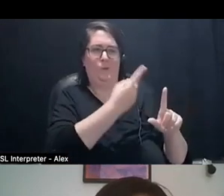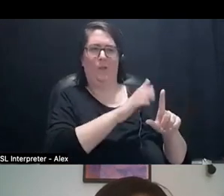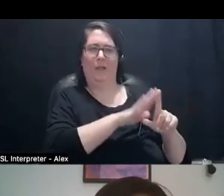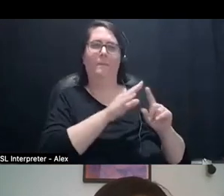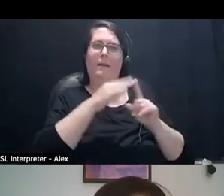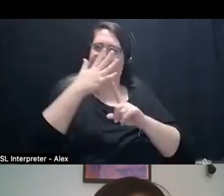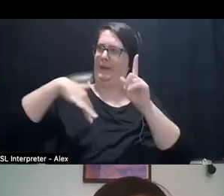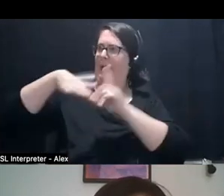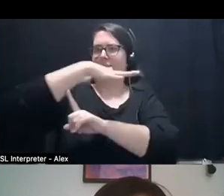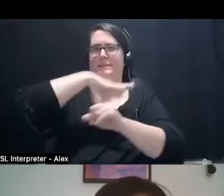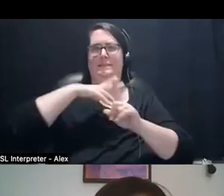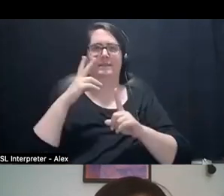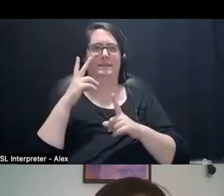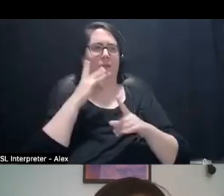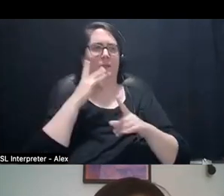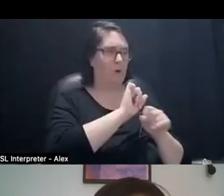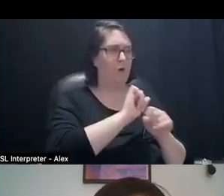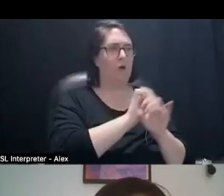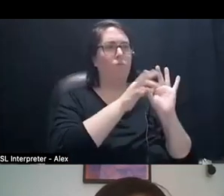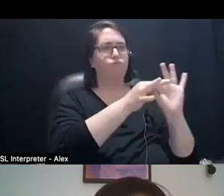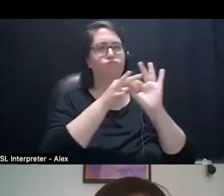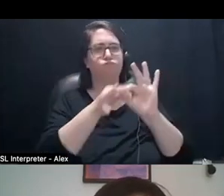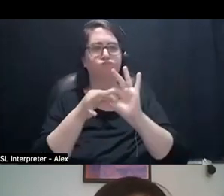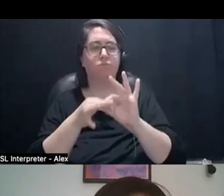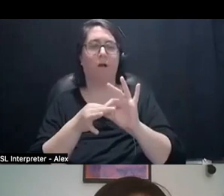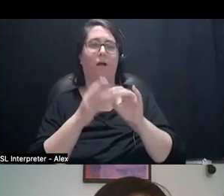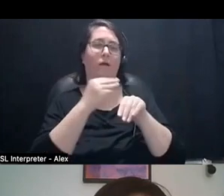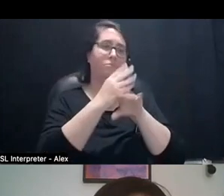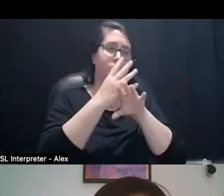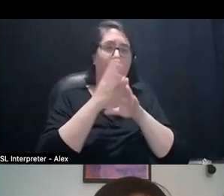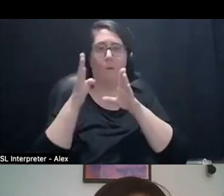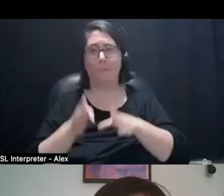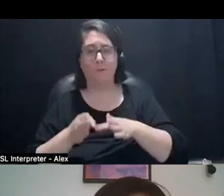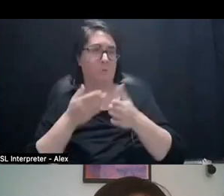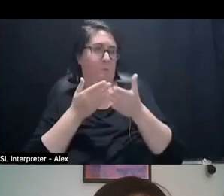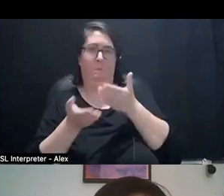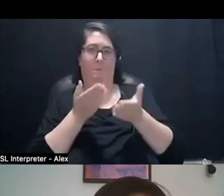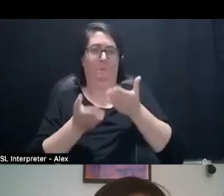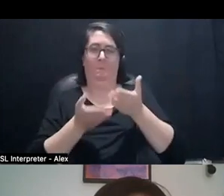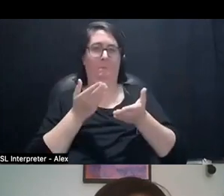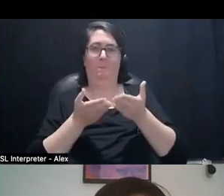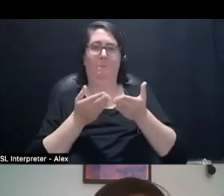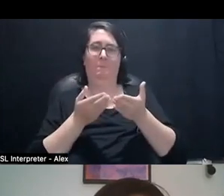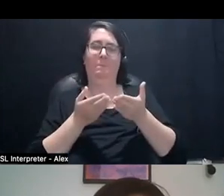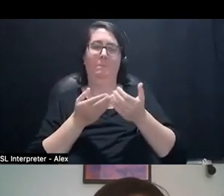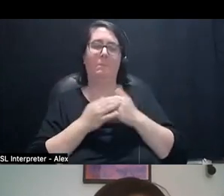in the relations between the works. Whether it's virtually, or in person, or however you're interacting.